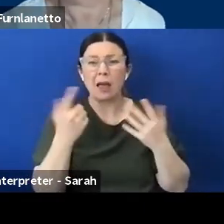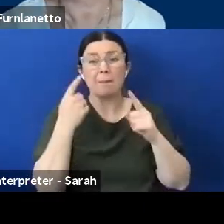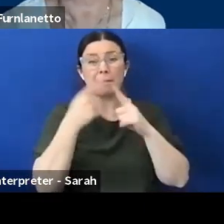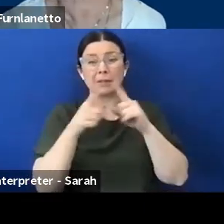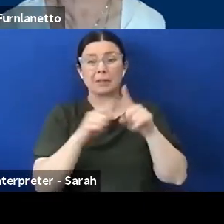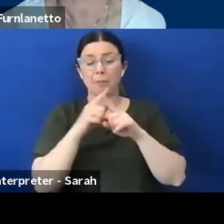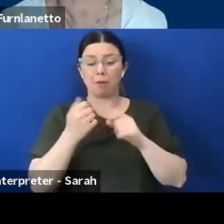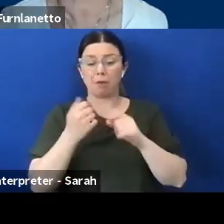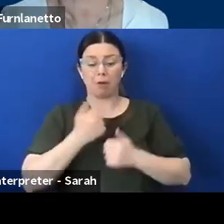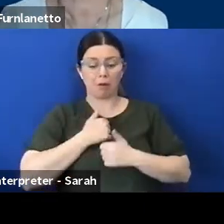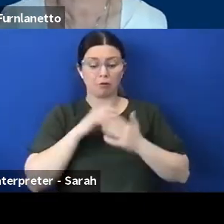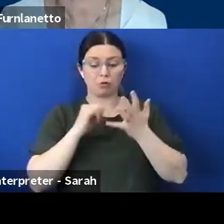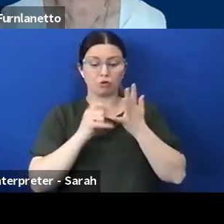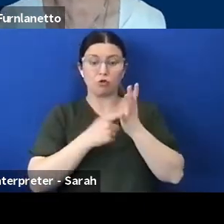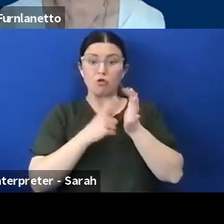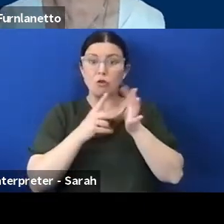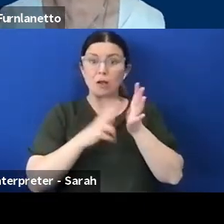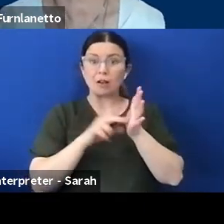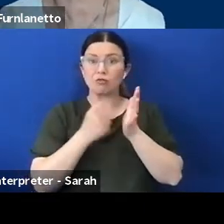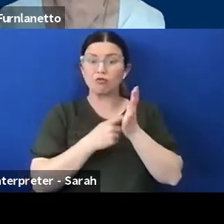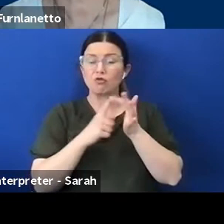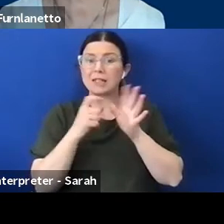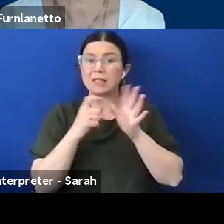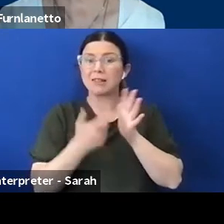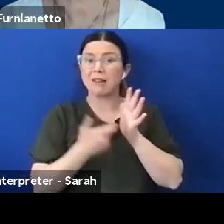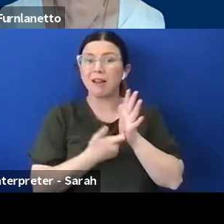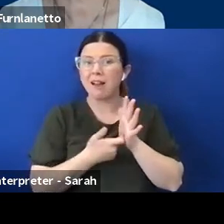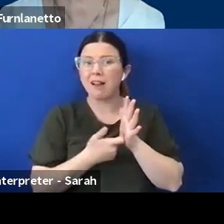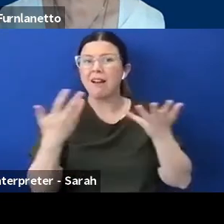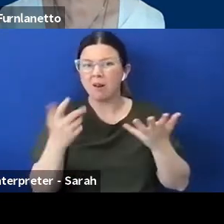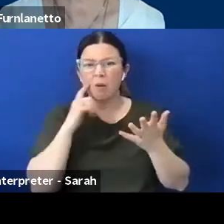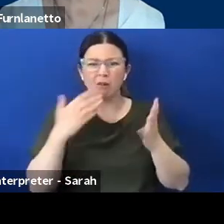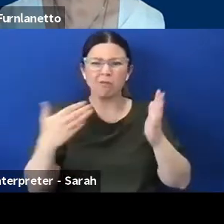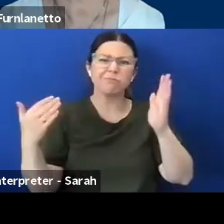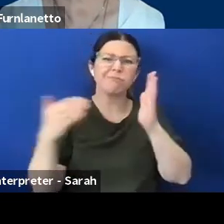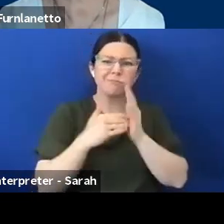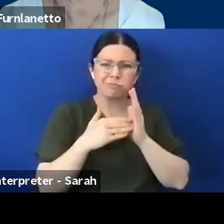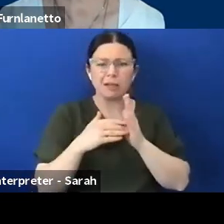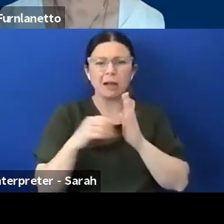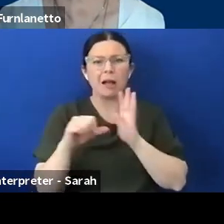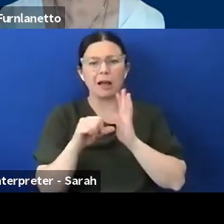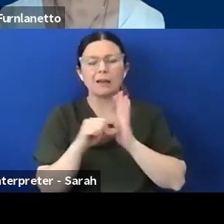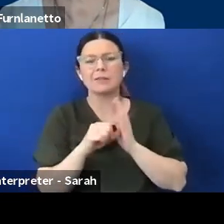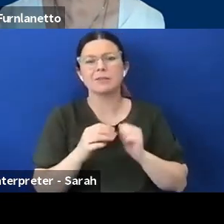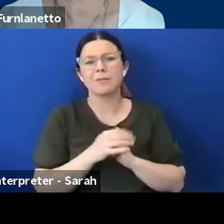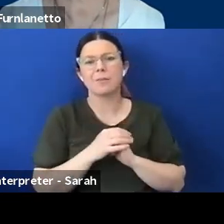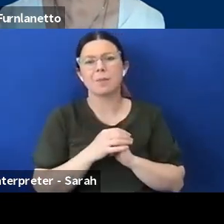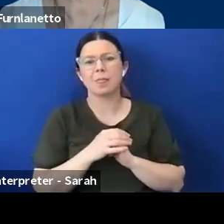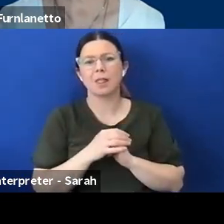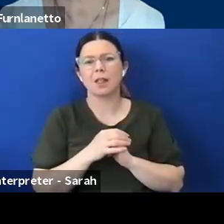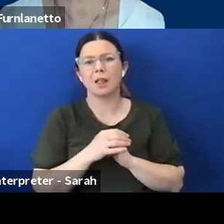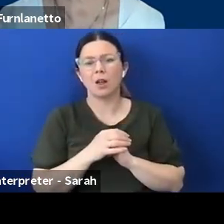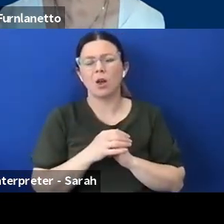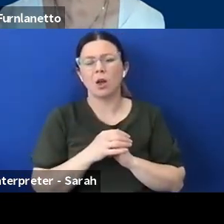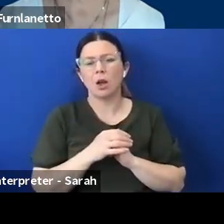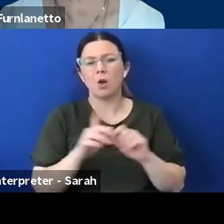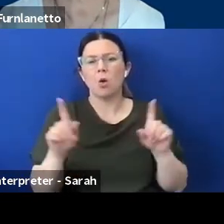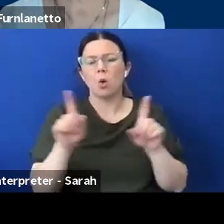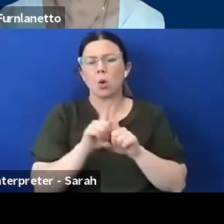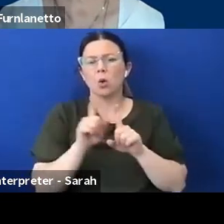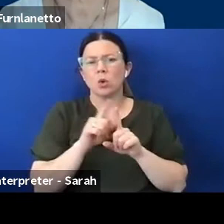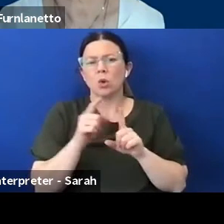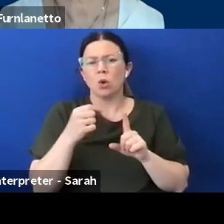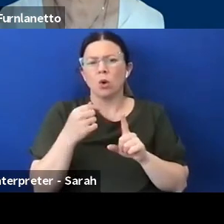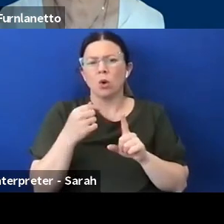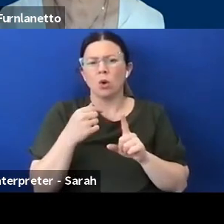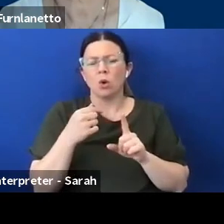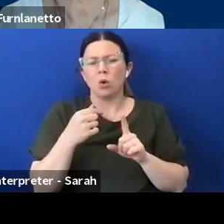you know, so it's not easy. So I think, we all as well as, sure we need to have that as an option